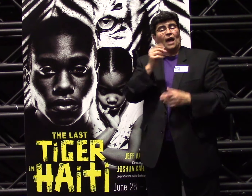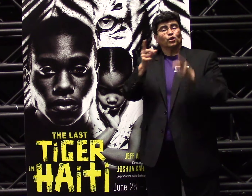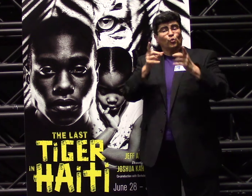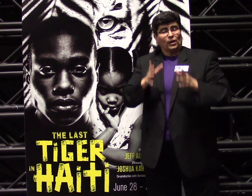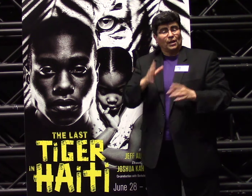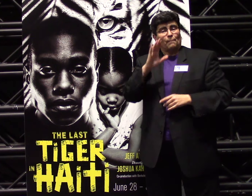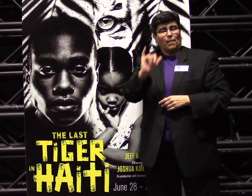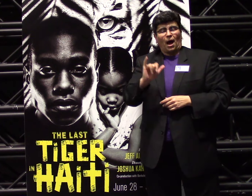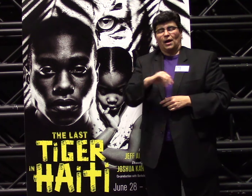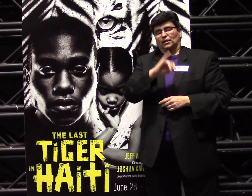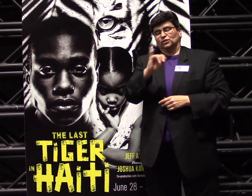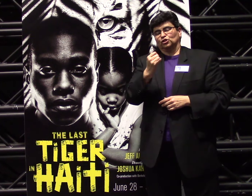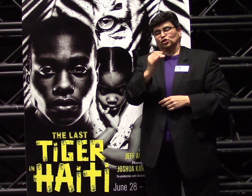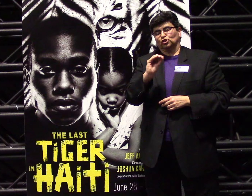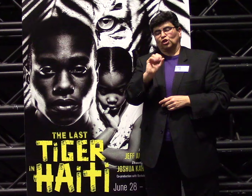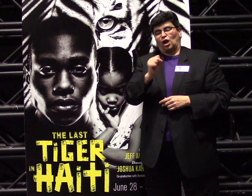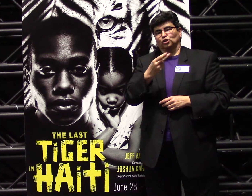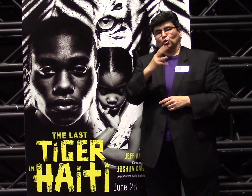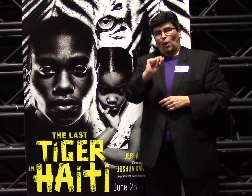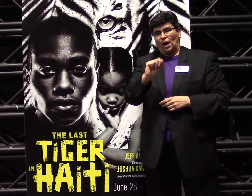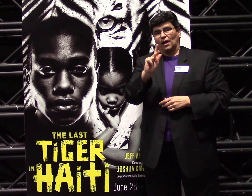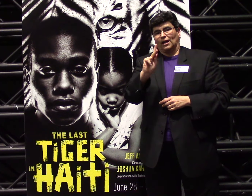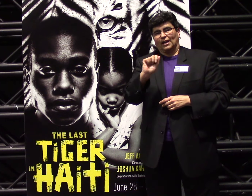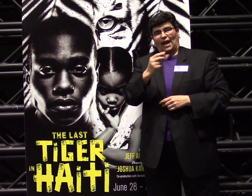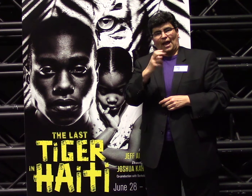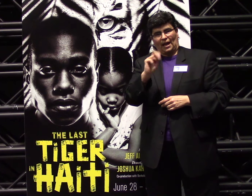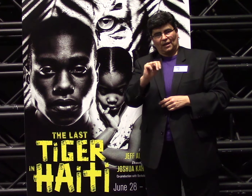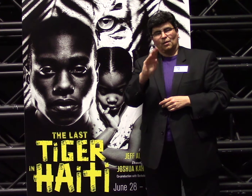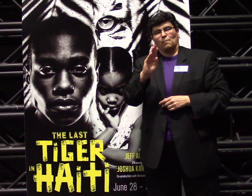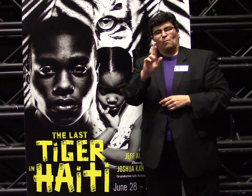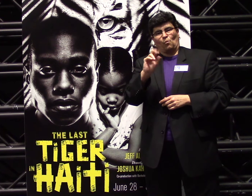and Directed by Joshua Kahan Brody.